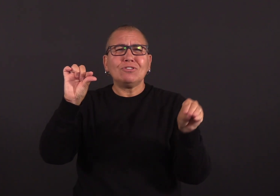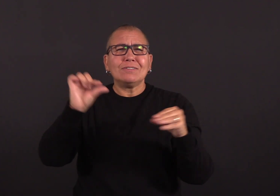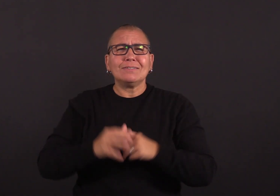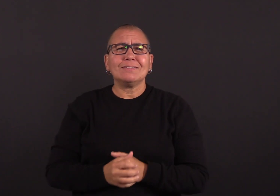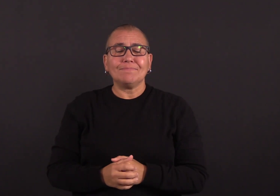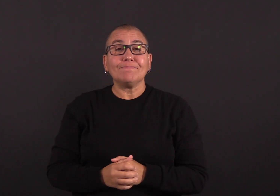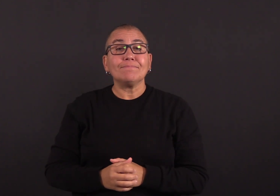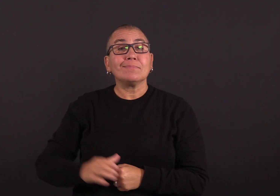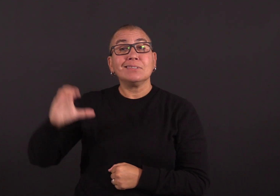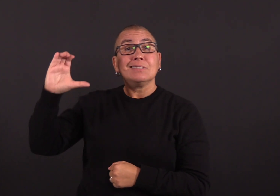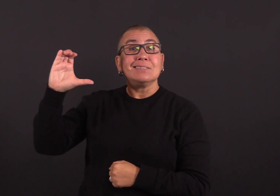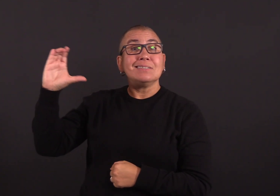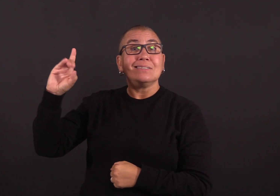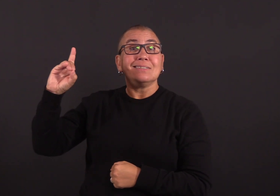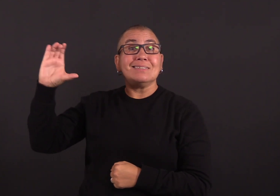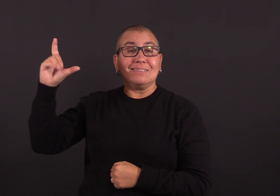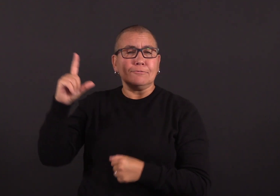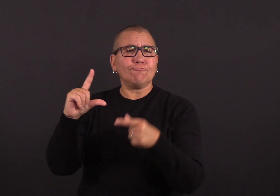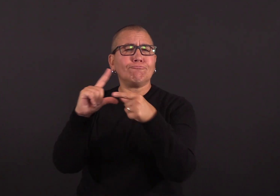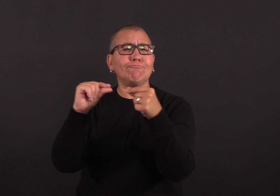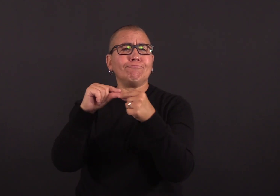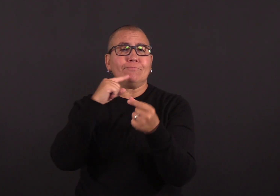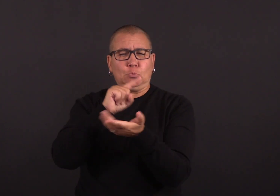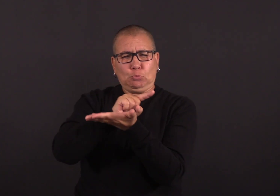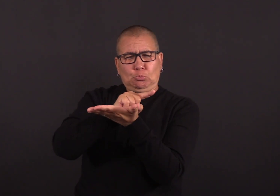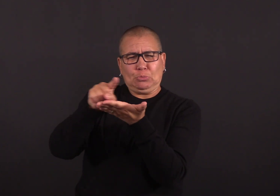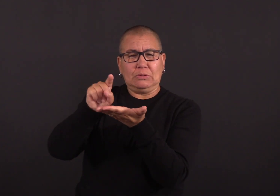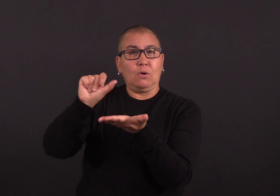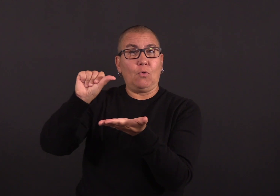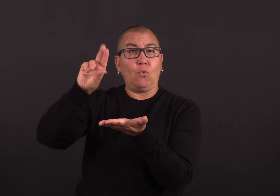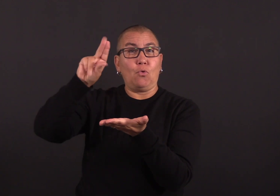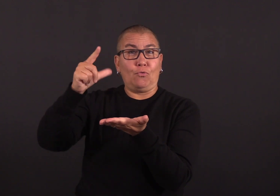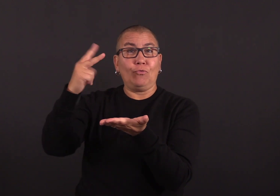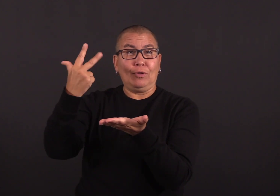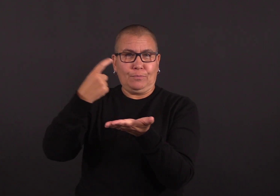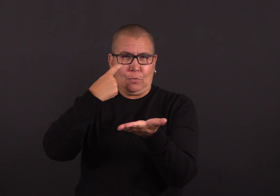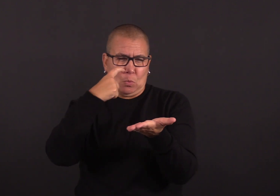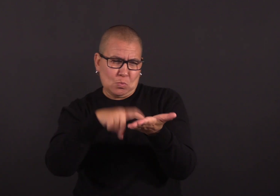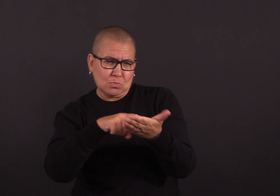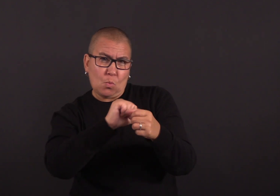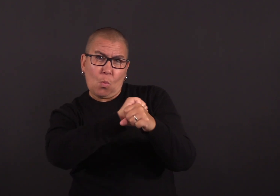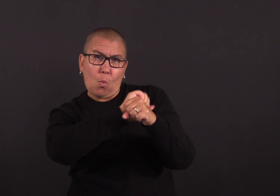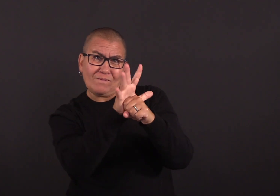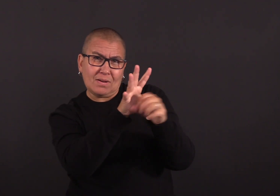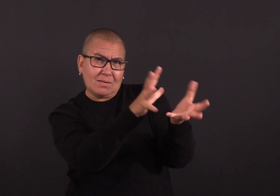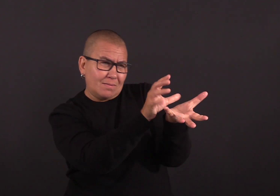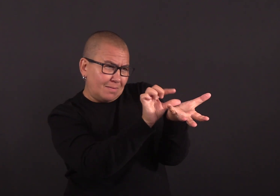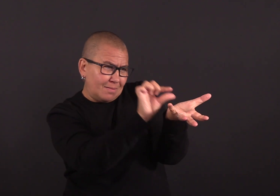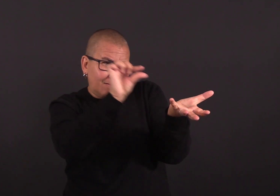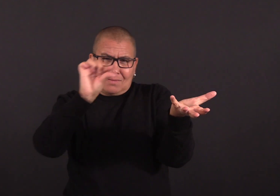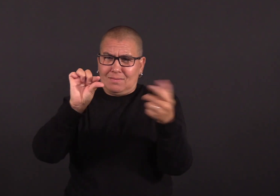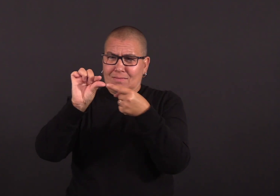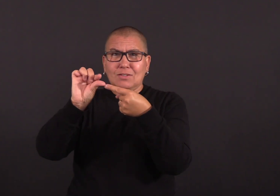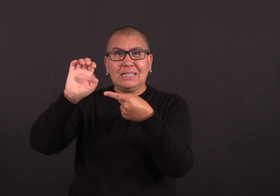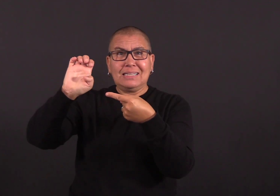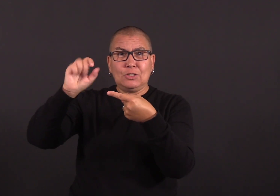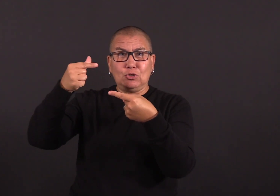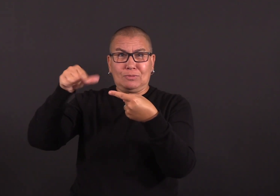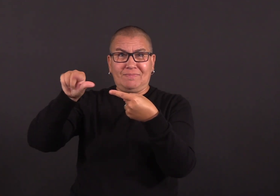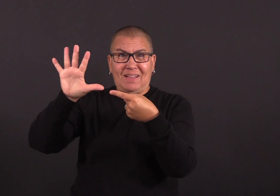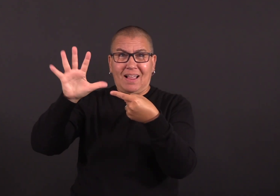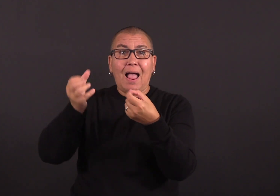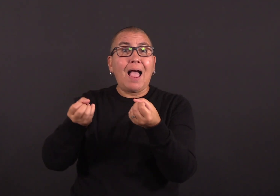How prevalent is EG.5, the latest coronavirus subvariant?